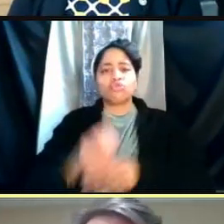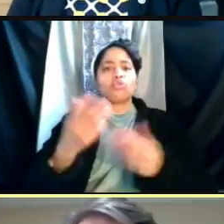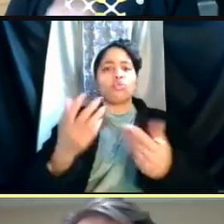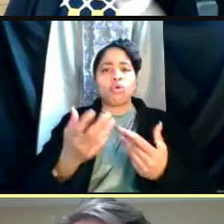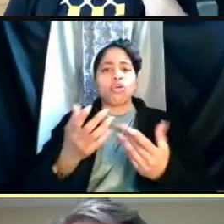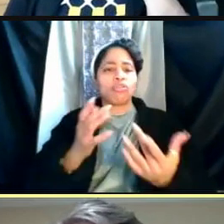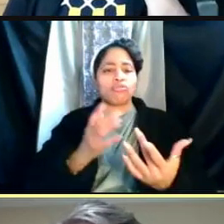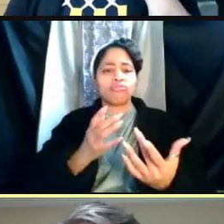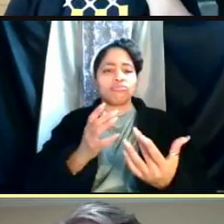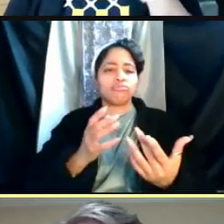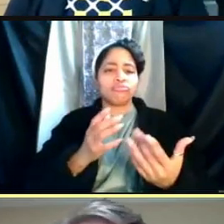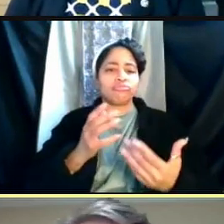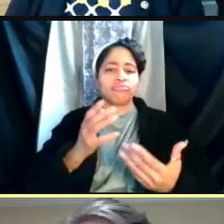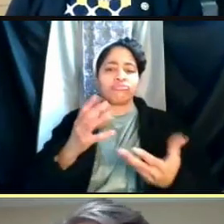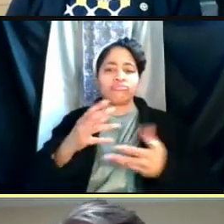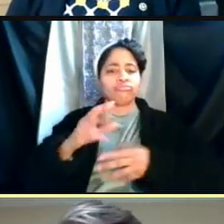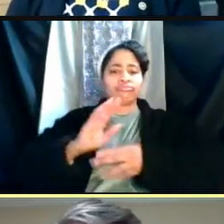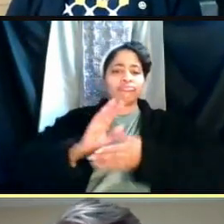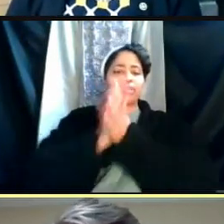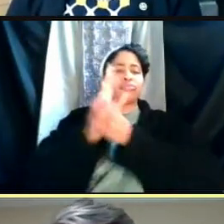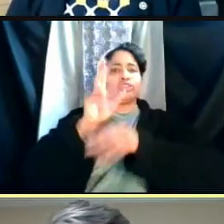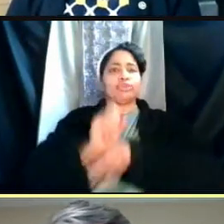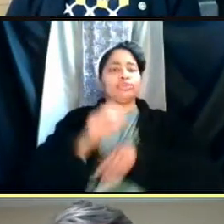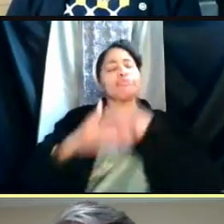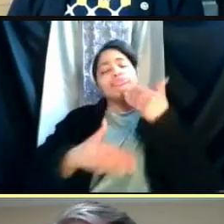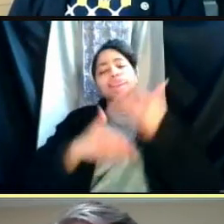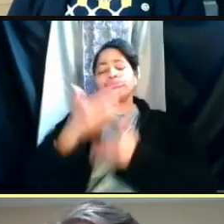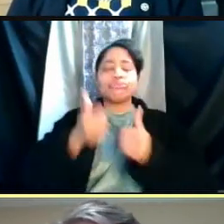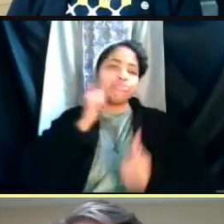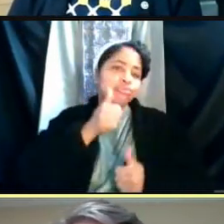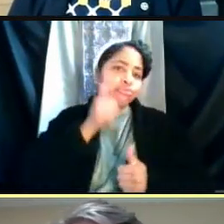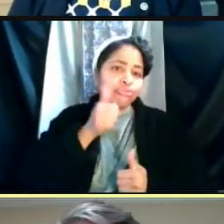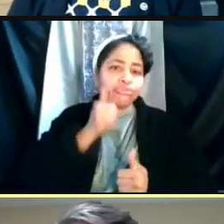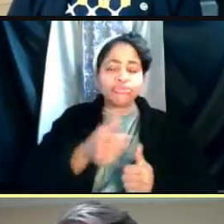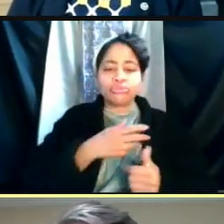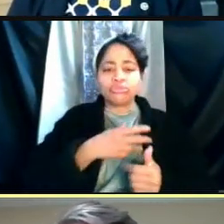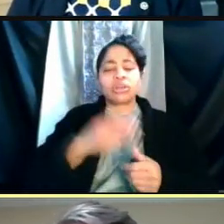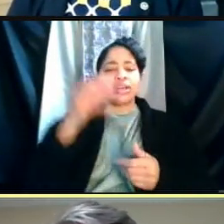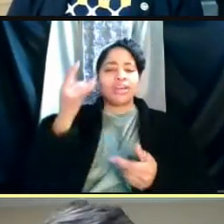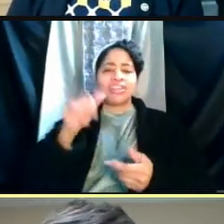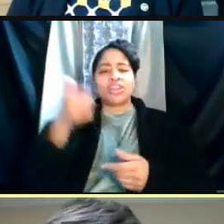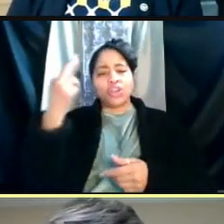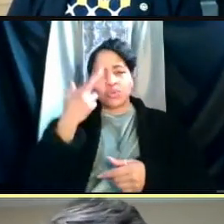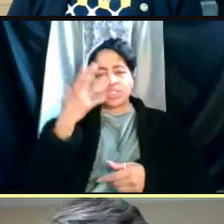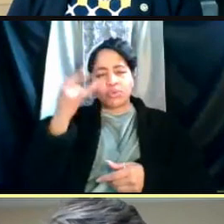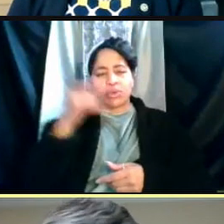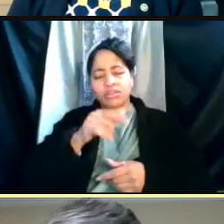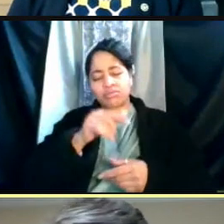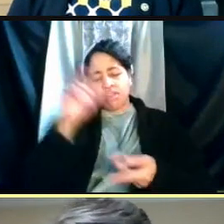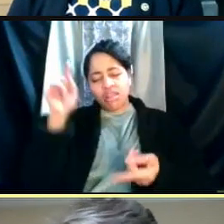that's probably one of the reasons why there's been less activity over the last week or two.